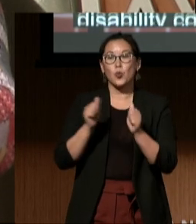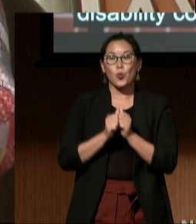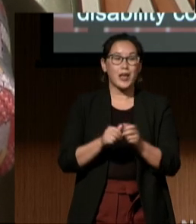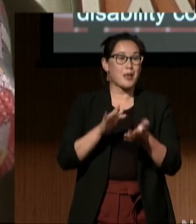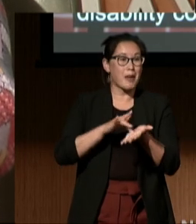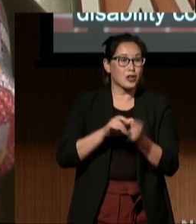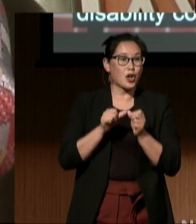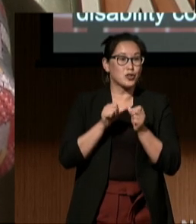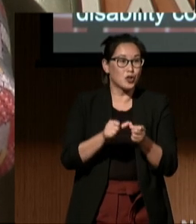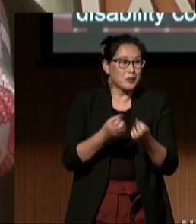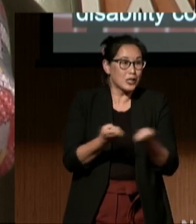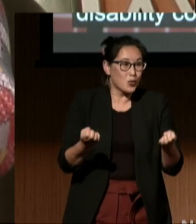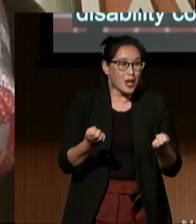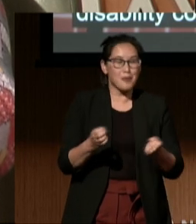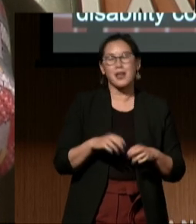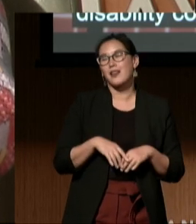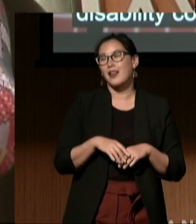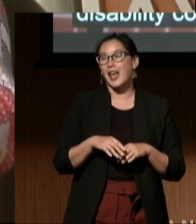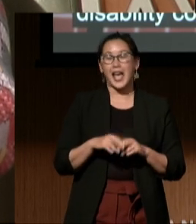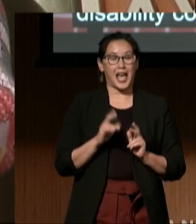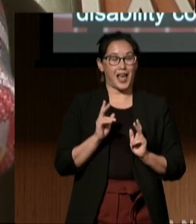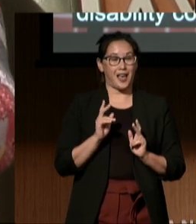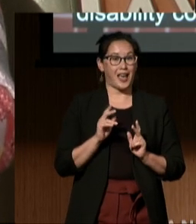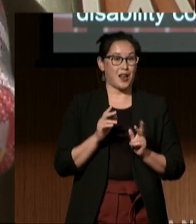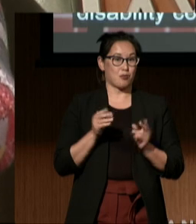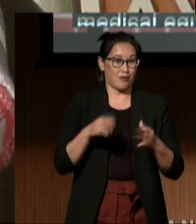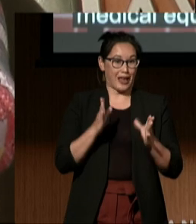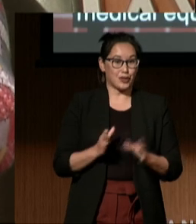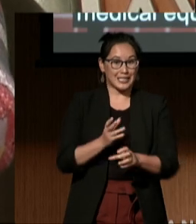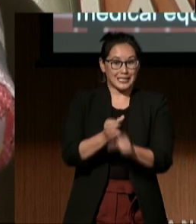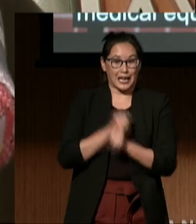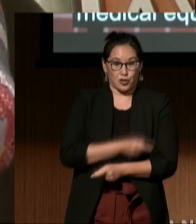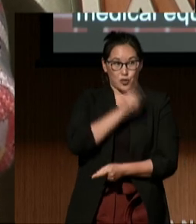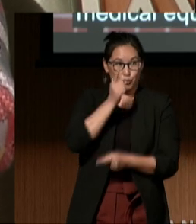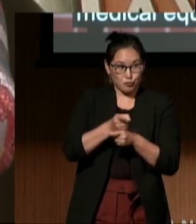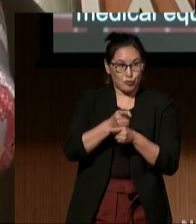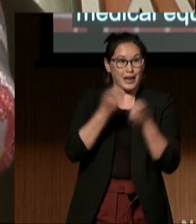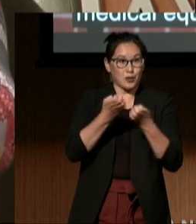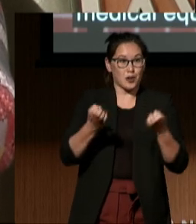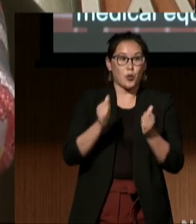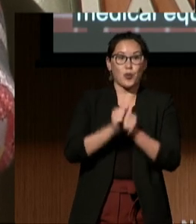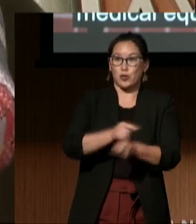and providers getting the correct equipment with the correct and appropriate timing,